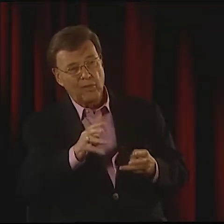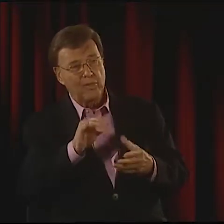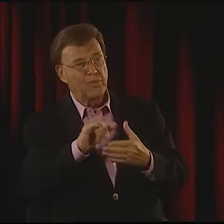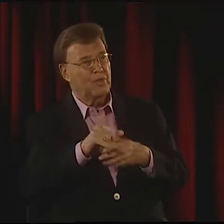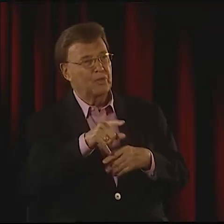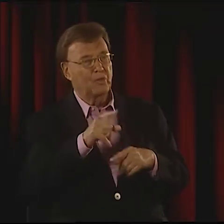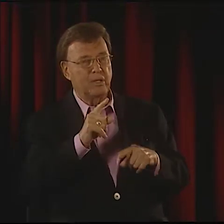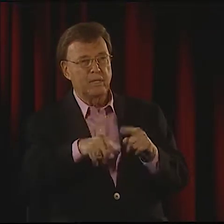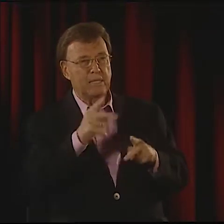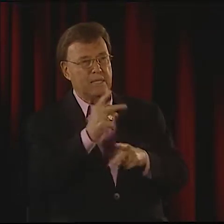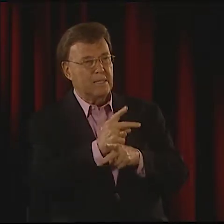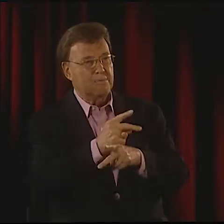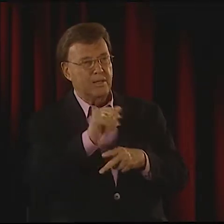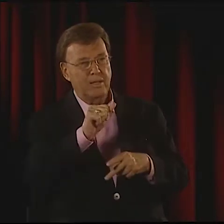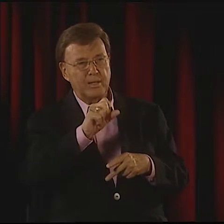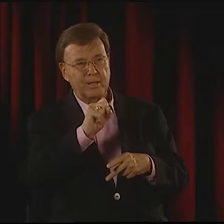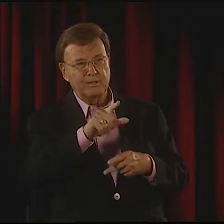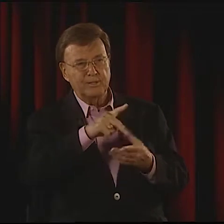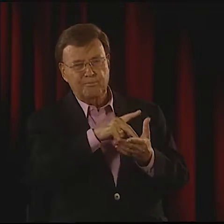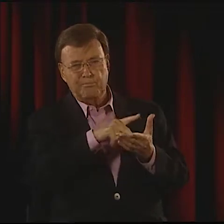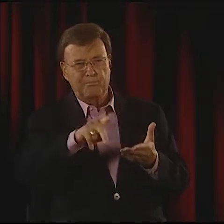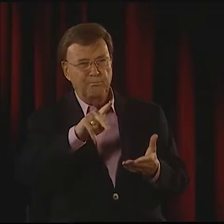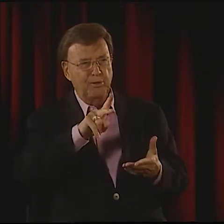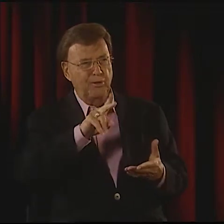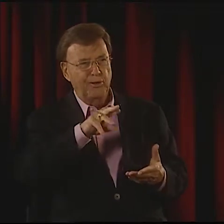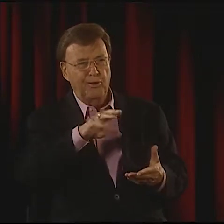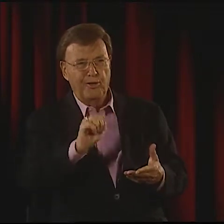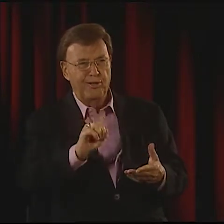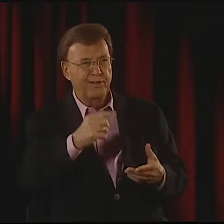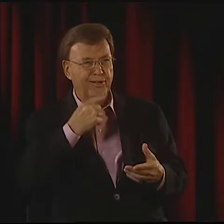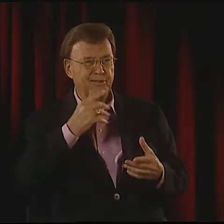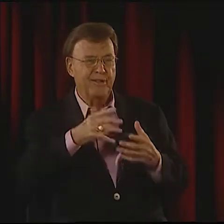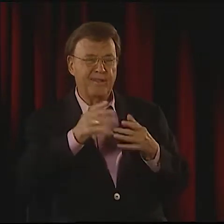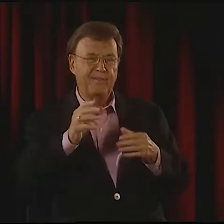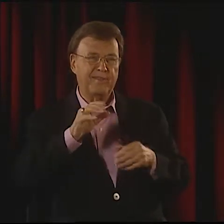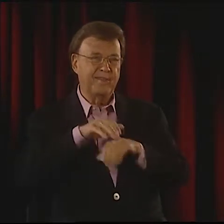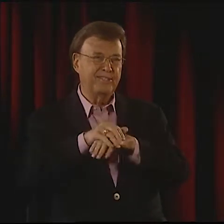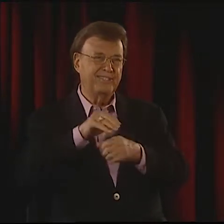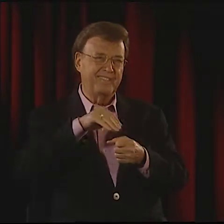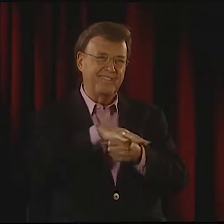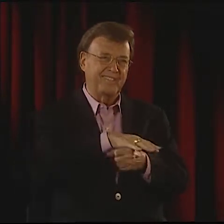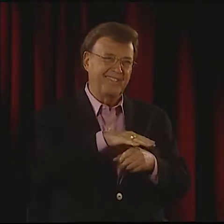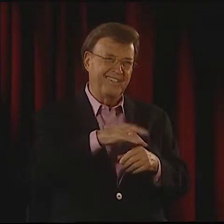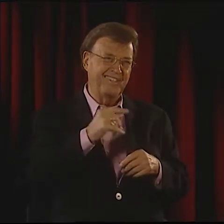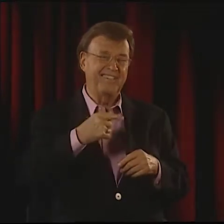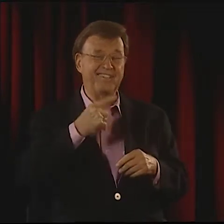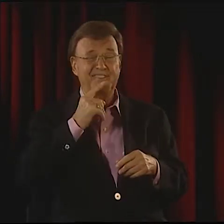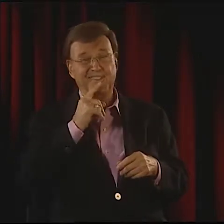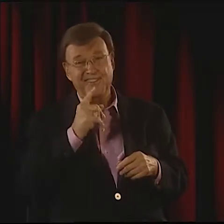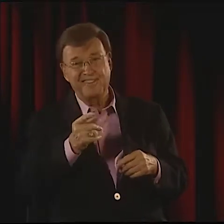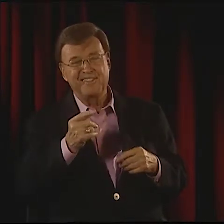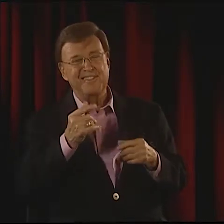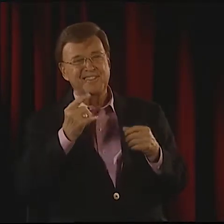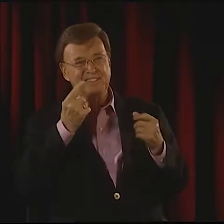SHE SAID, "YOU'RE RIGHT IN A WAY, "BUT WE CAN'T KEEP ASL PURE. "ENGLISH WILL INFLUENCE IT,